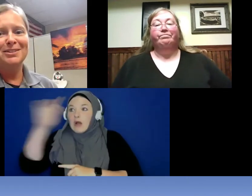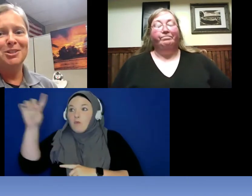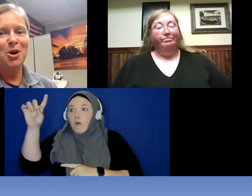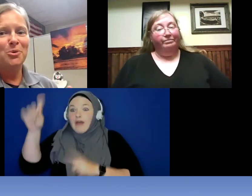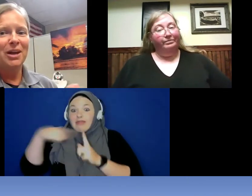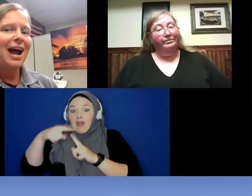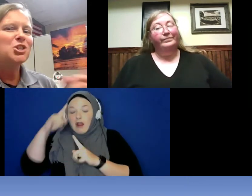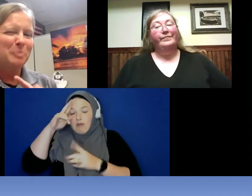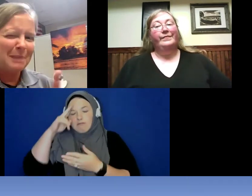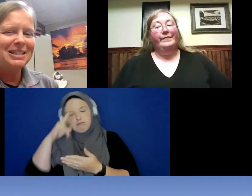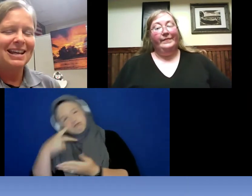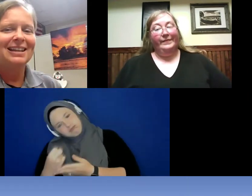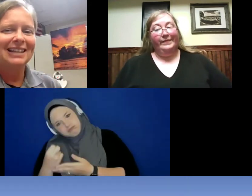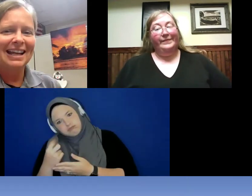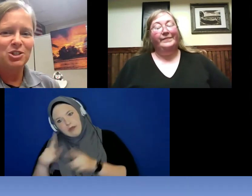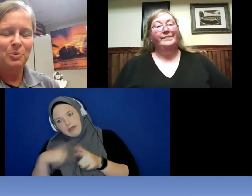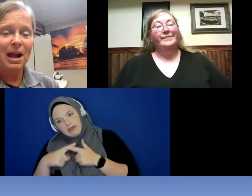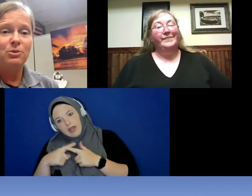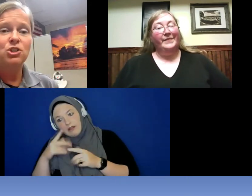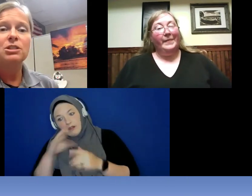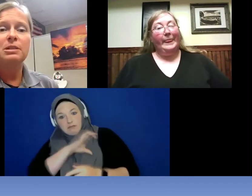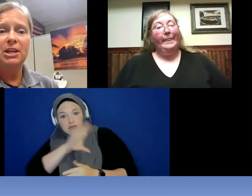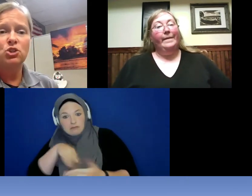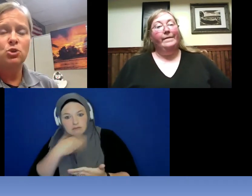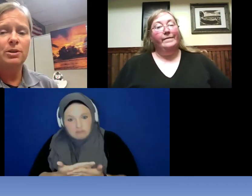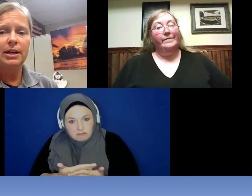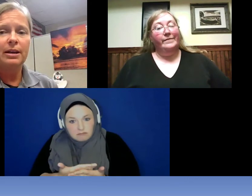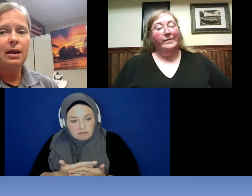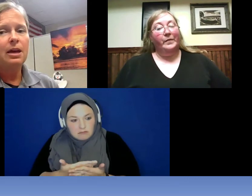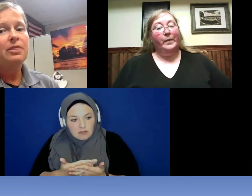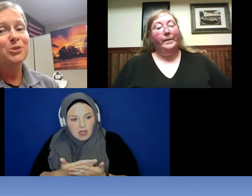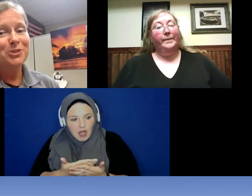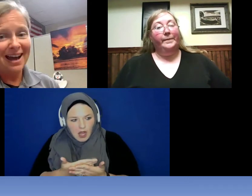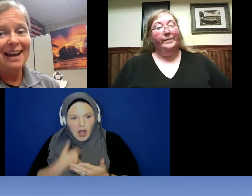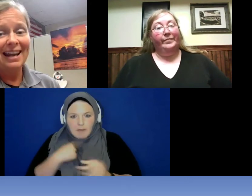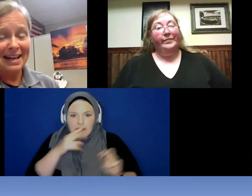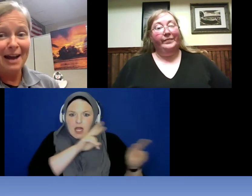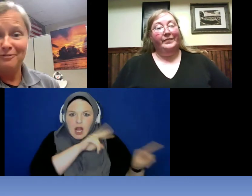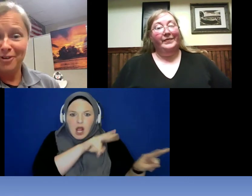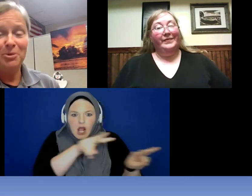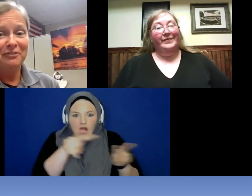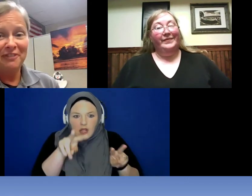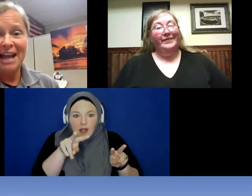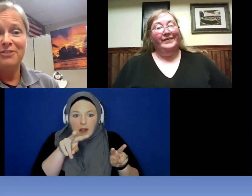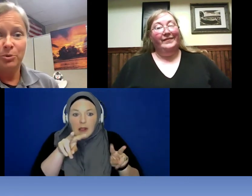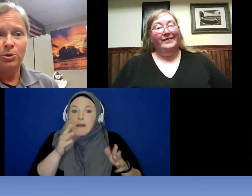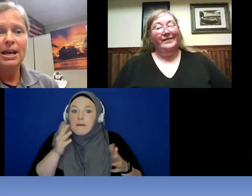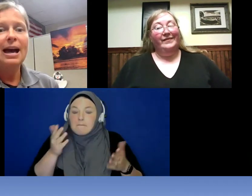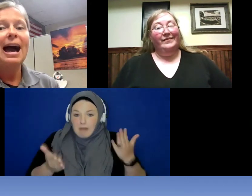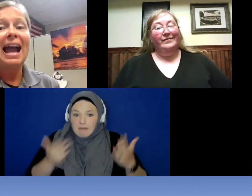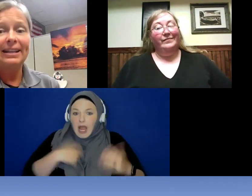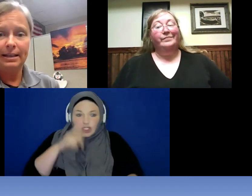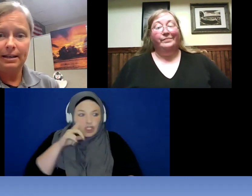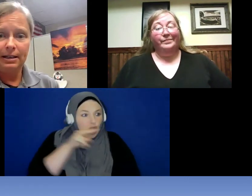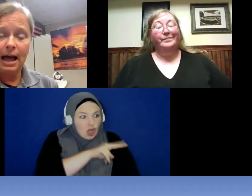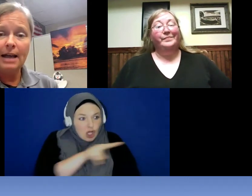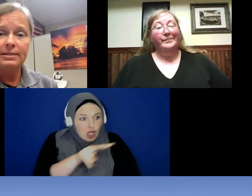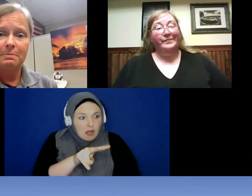to know that I should probably take a glance around just to make sure that there is not a nonverbal 5 yeerld hiding in the class set